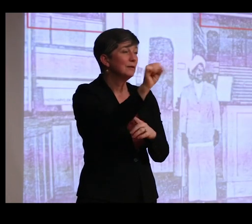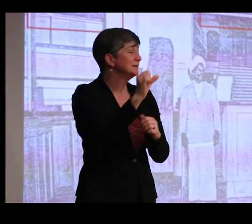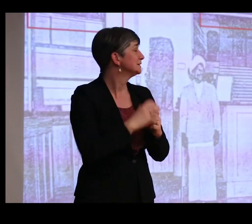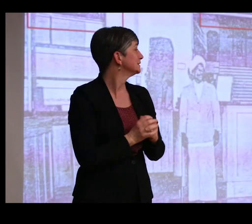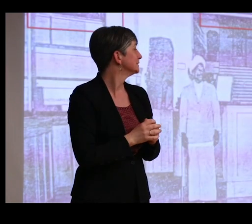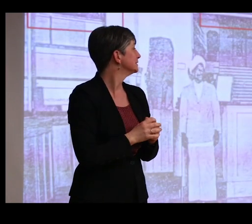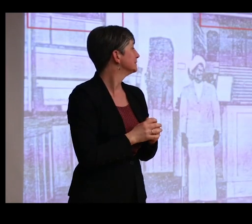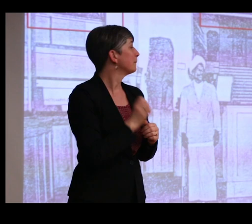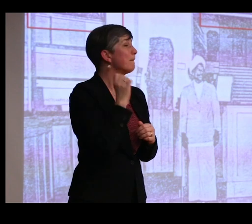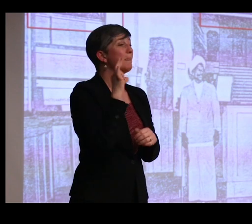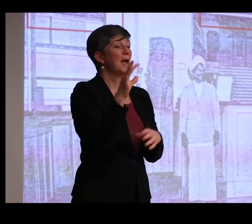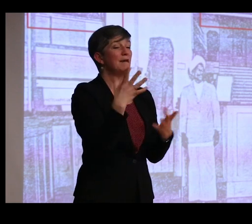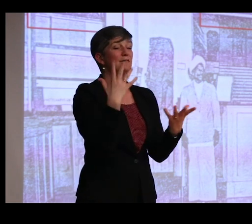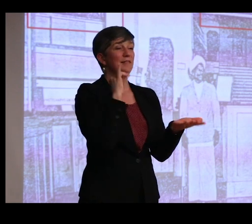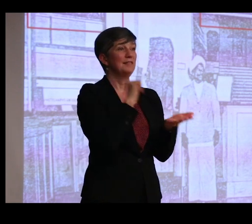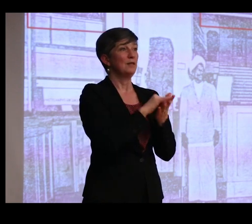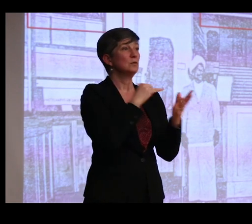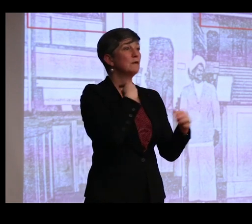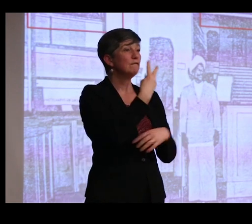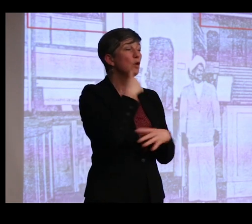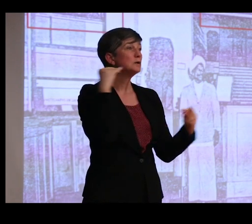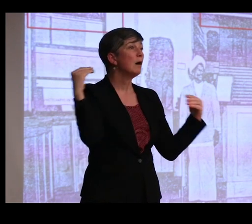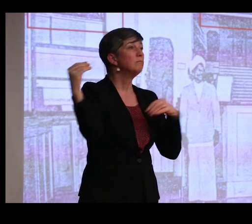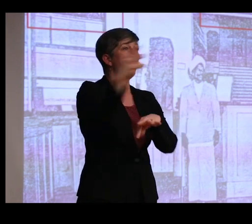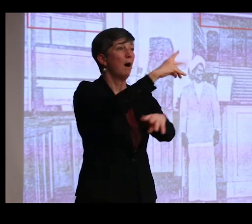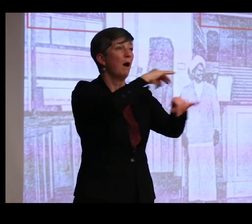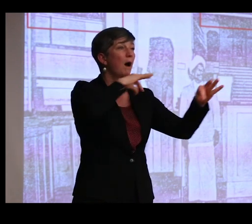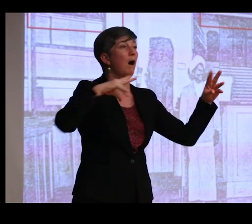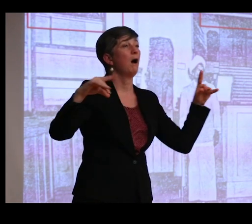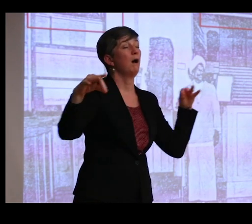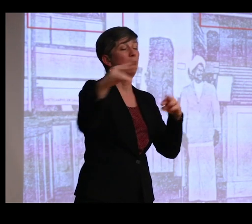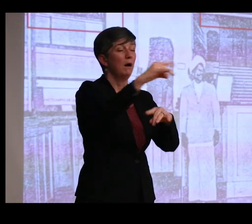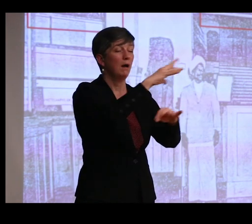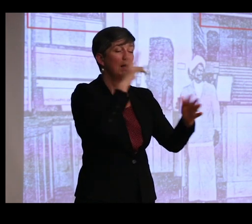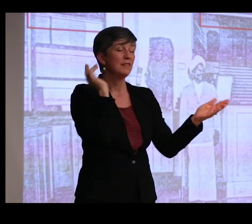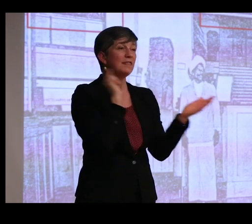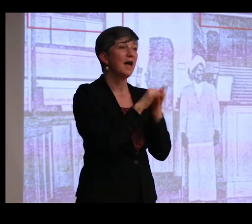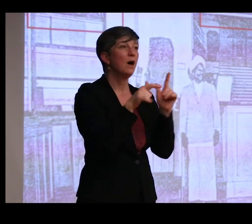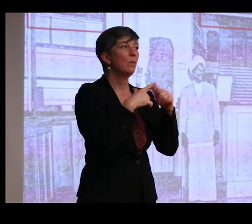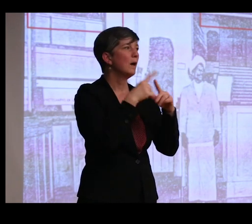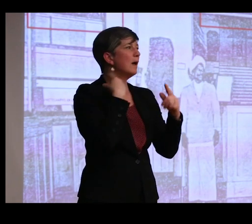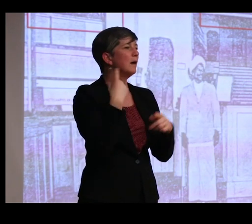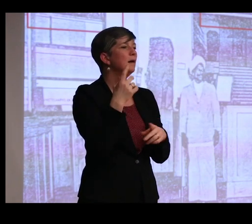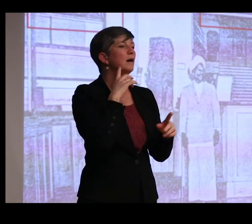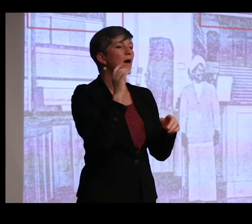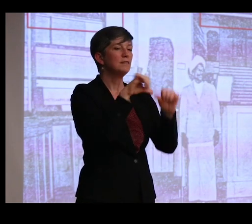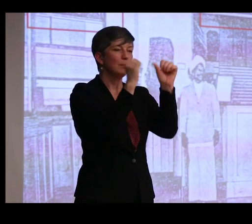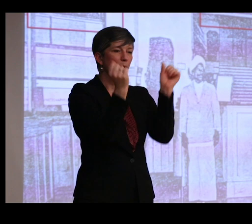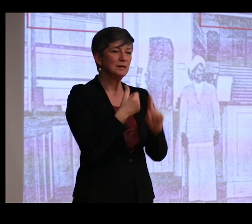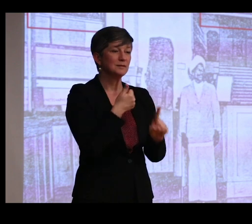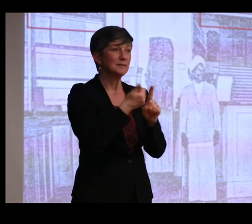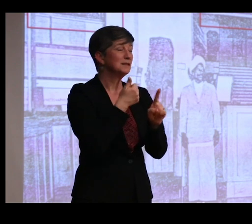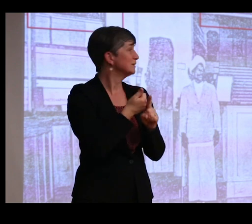And if the spectral presences and voices of gods begin to move again, as the processional bronzes themselves [? once ?] did, the gods